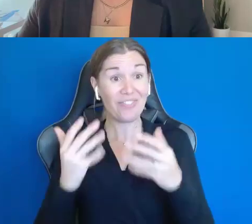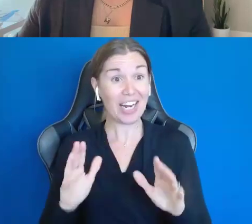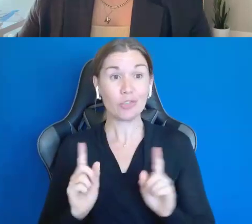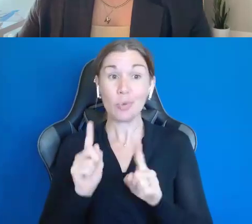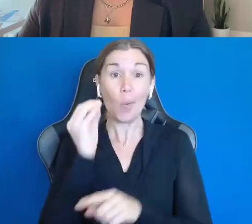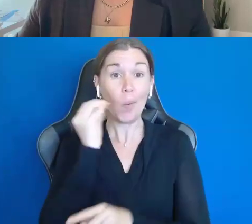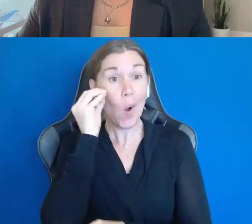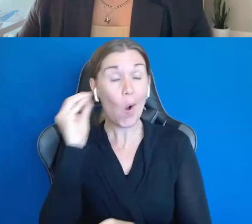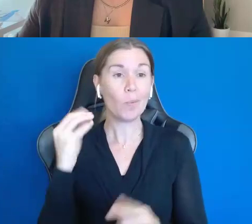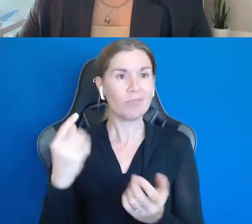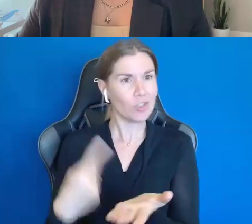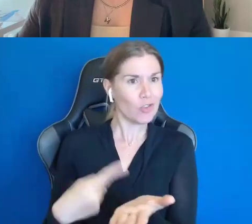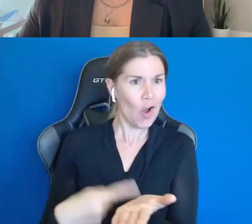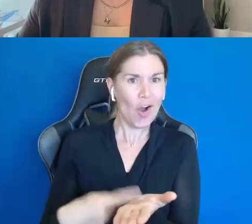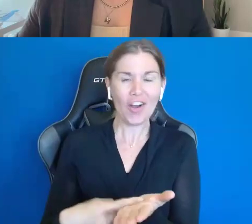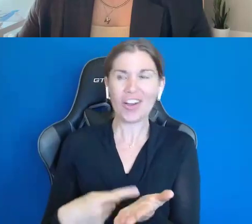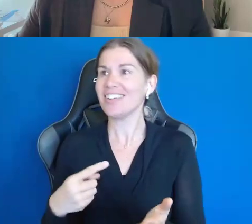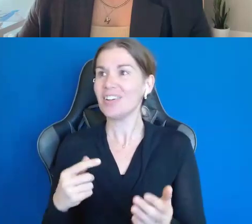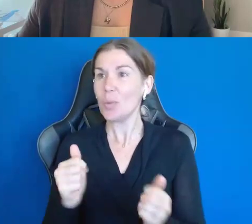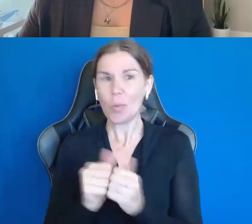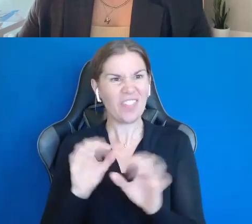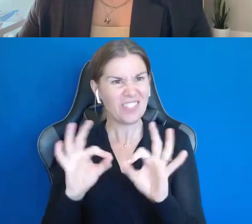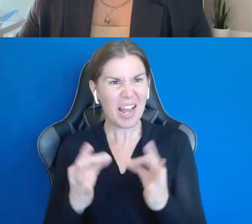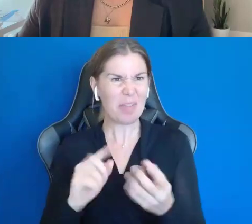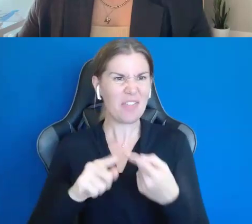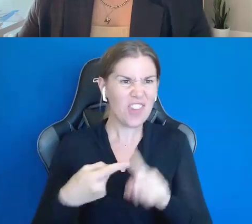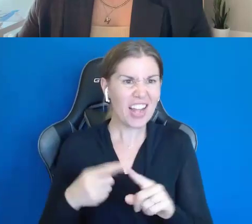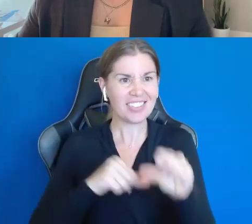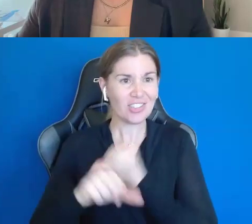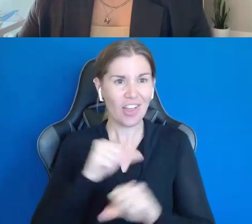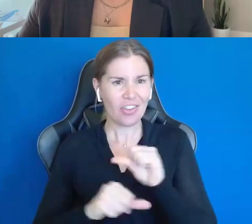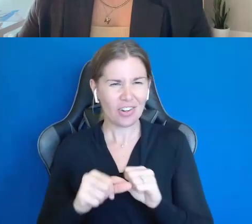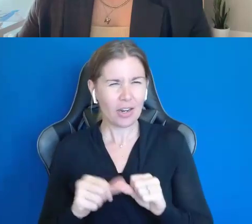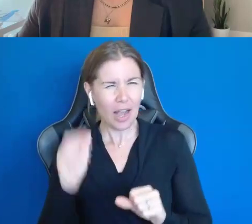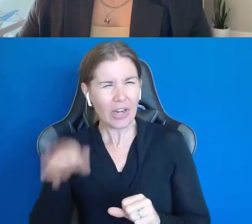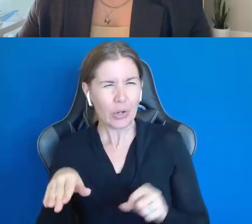I can't have this guy not have that. So, we had a family meeting,